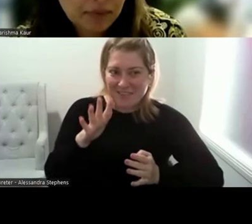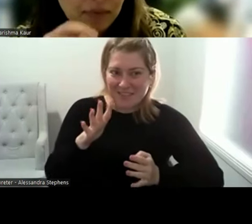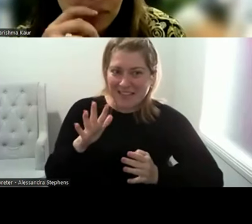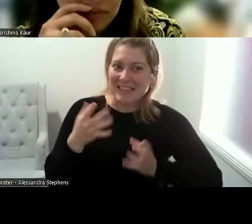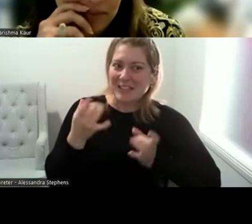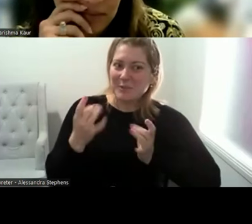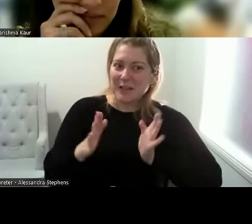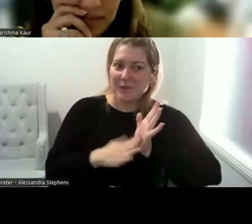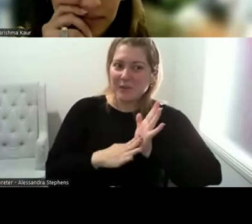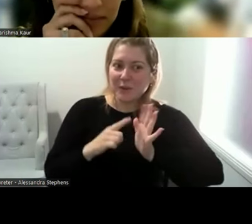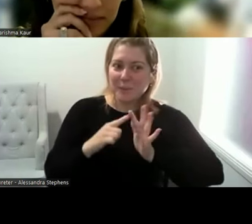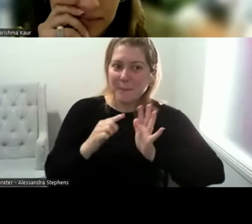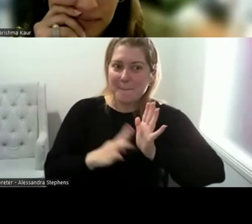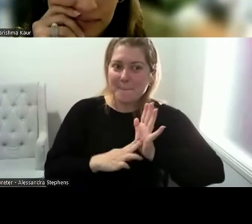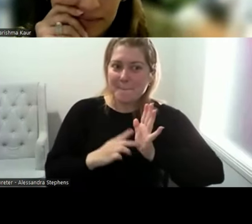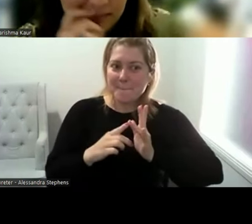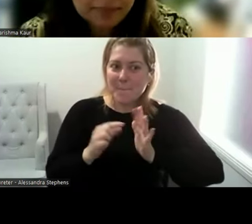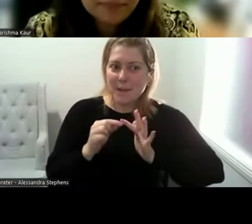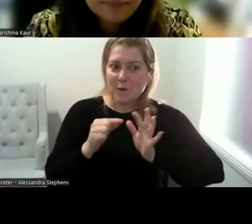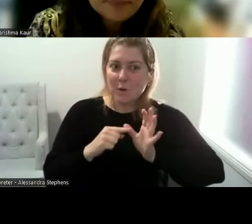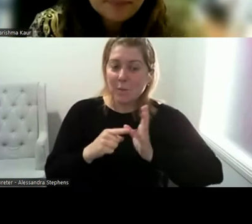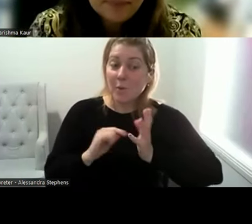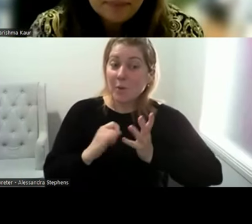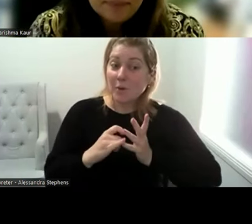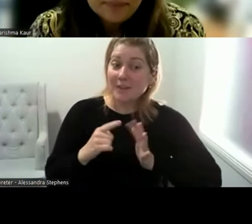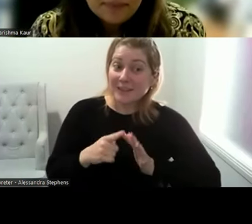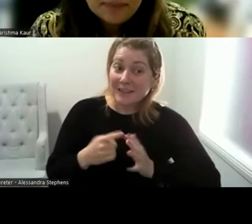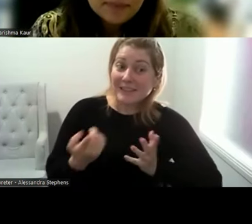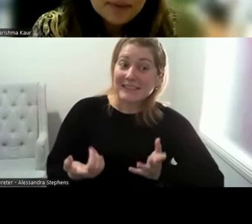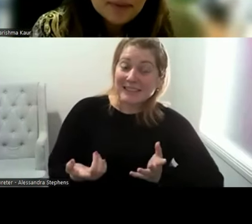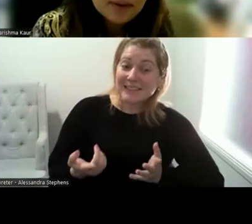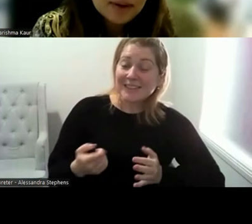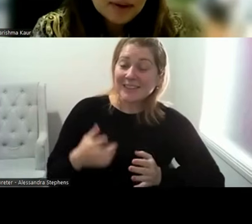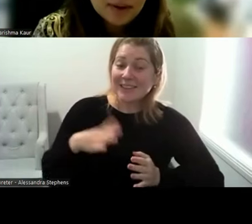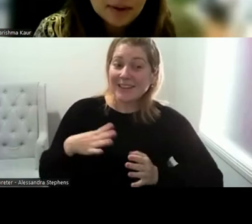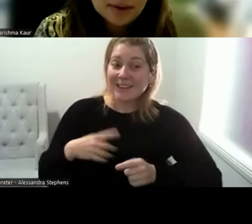assumptions of why you've been brought in. And that we don't need to know it all. I,